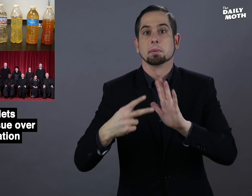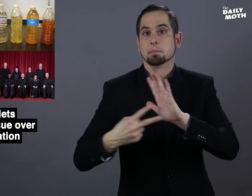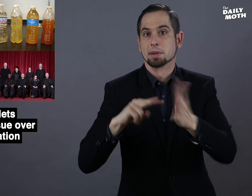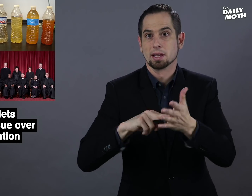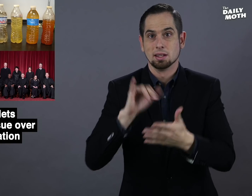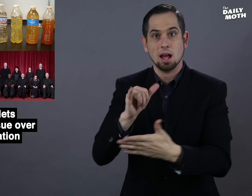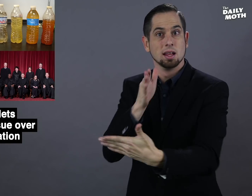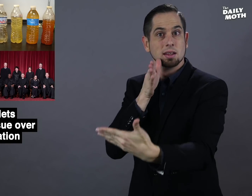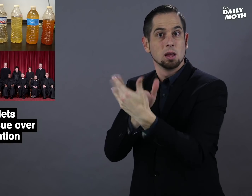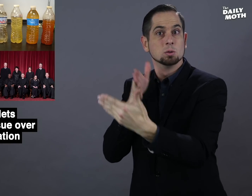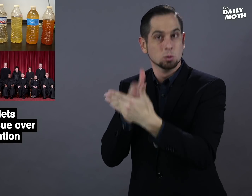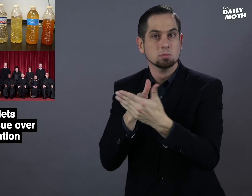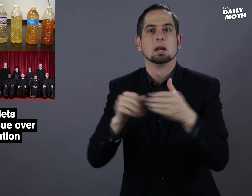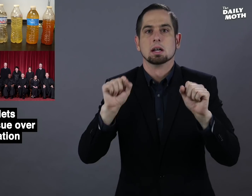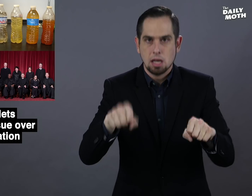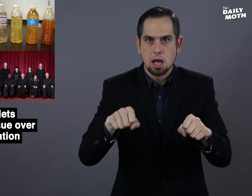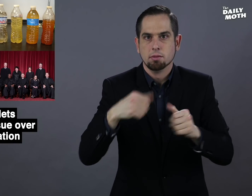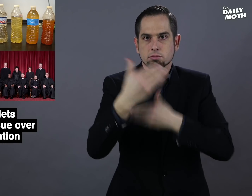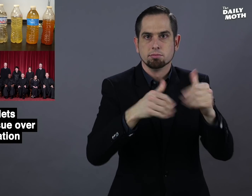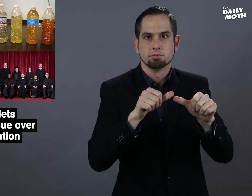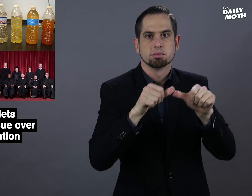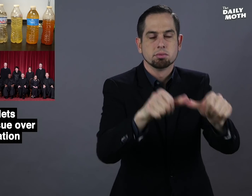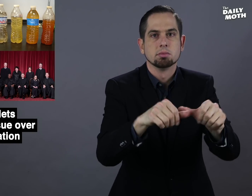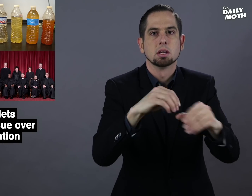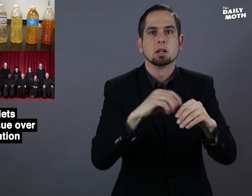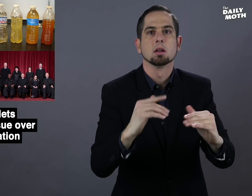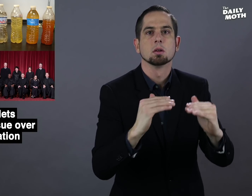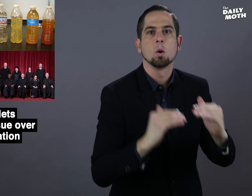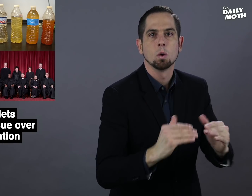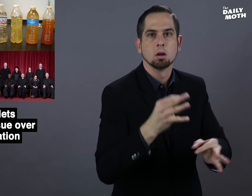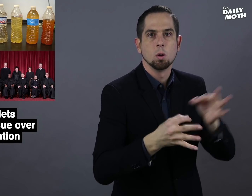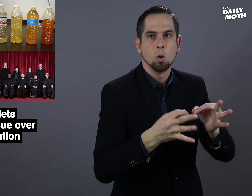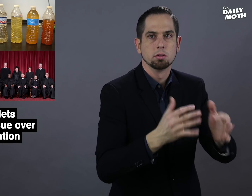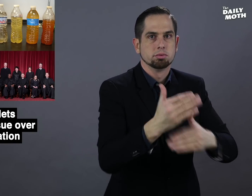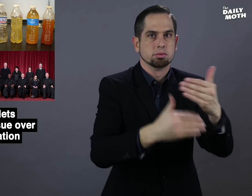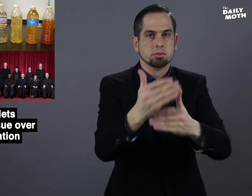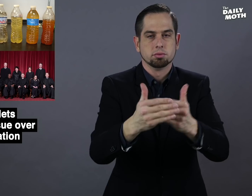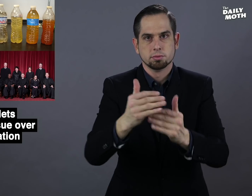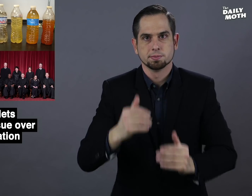This means the lawsuits can proceed in lower courts.